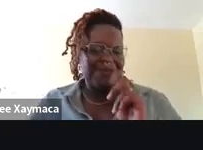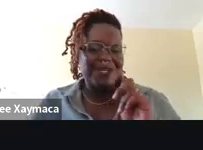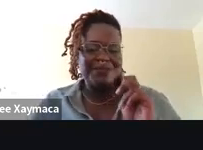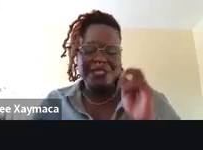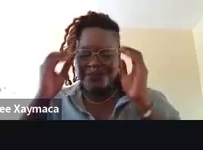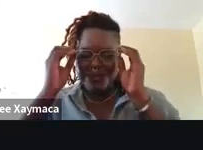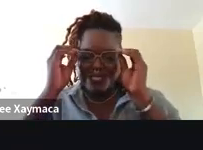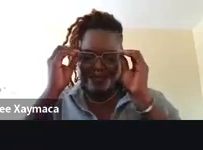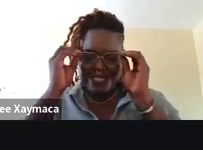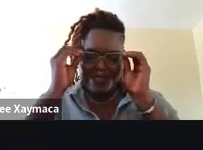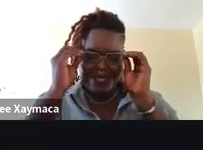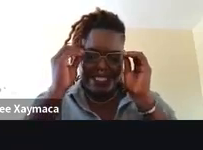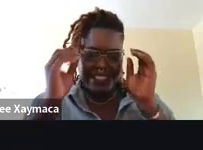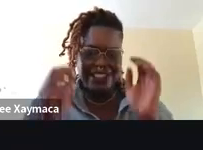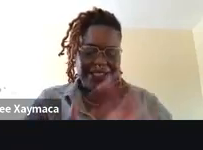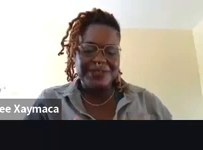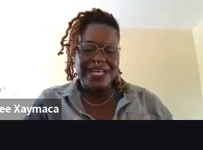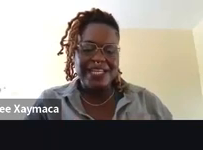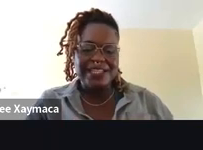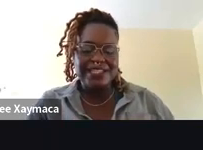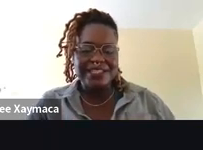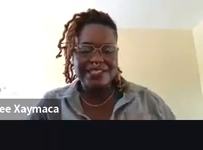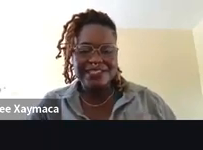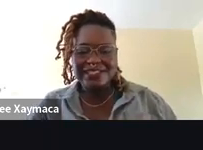Would someone -- Would you be able to read the ones I sent to you, Alex?